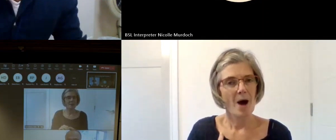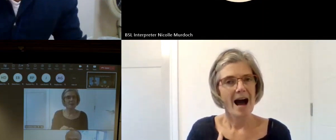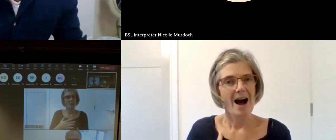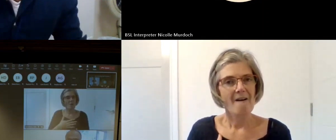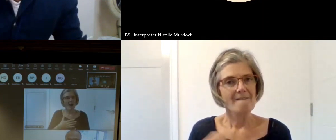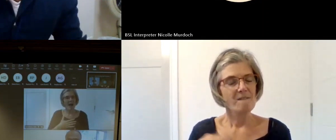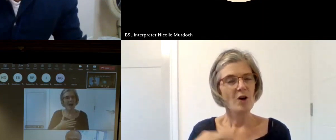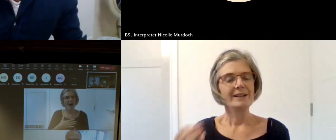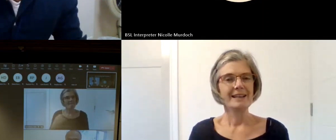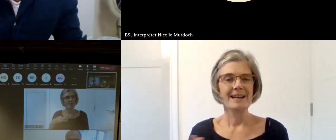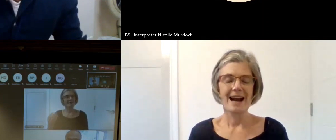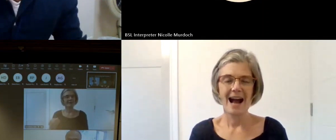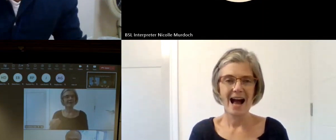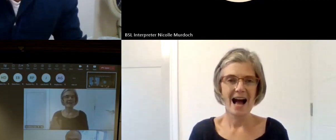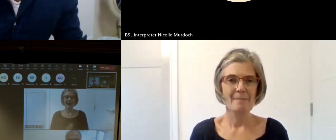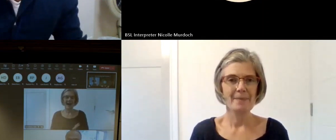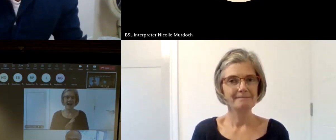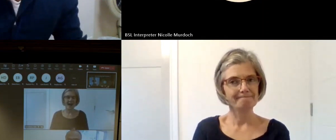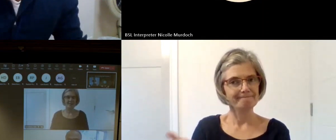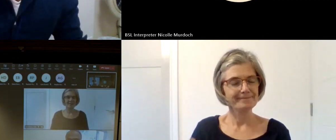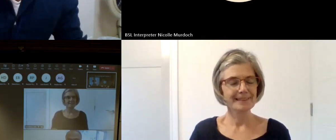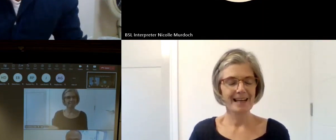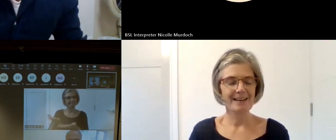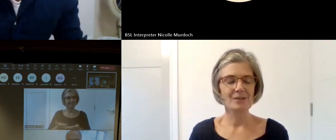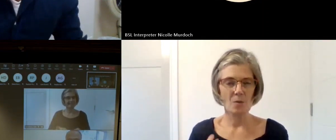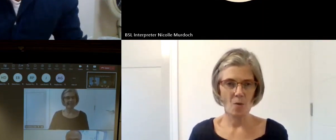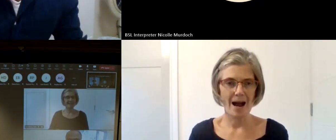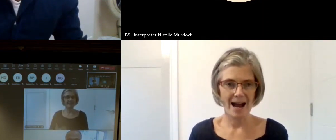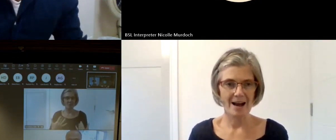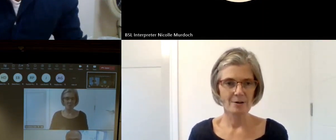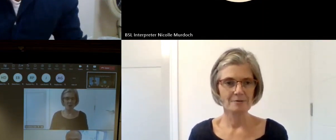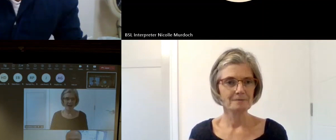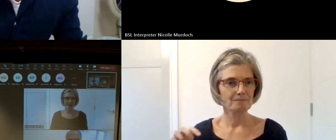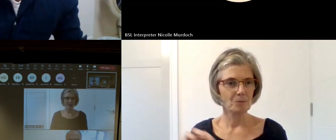an organization for you to have a volunteer come with you and I think particularly you know we've